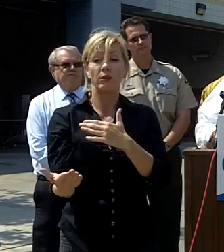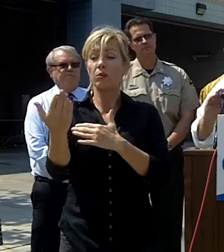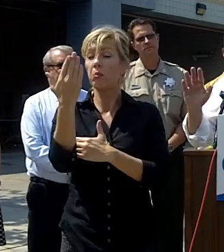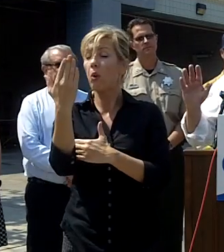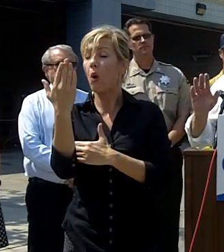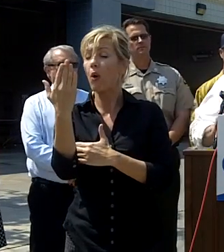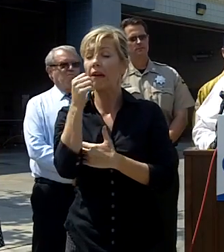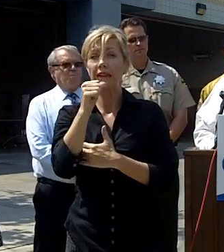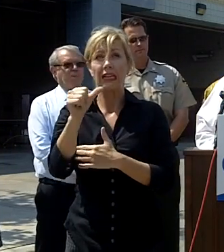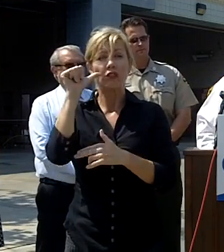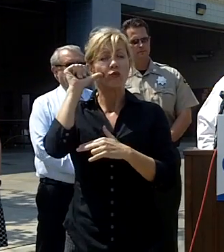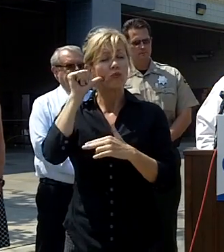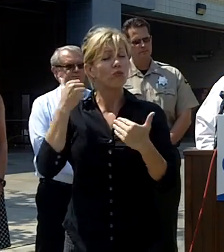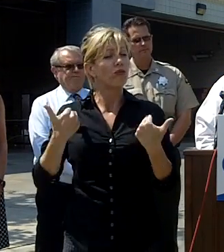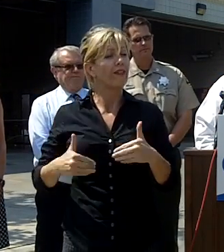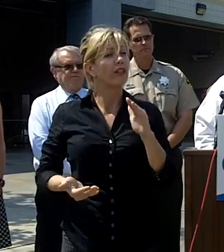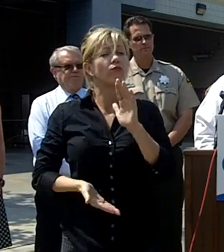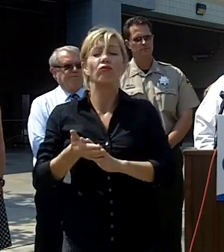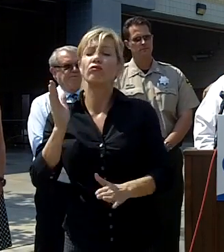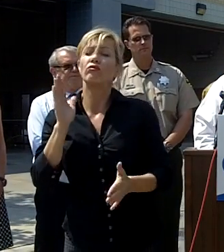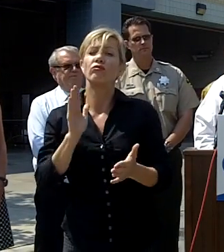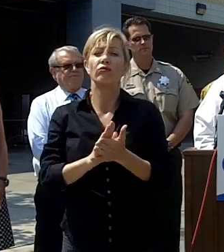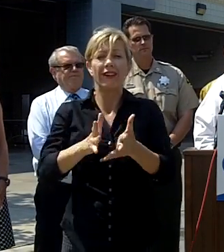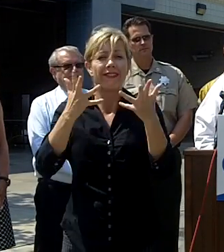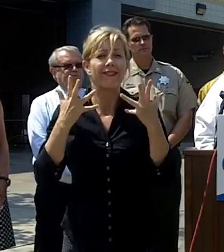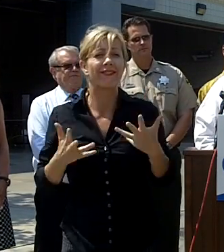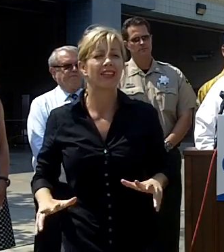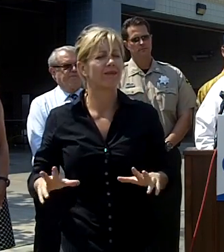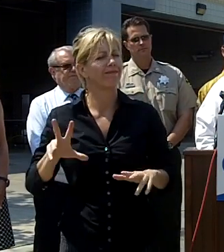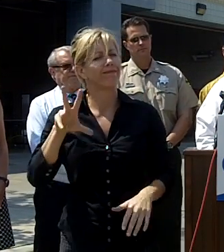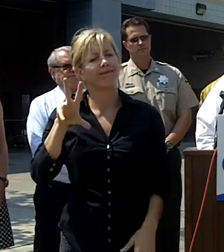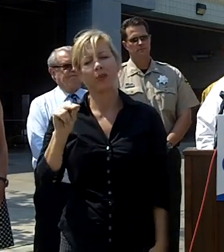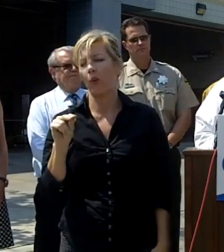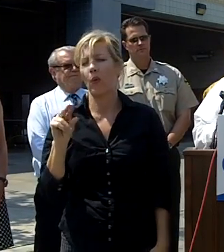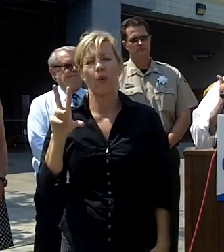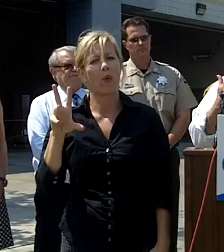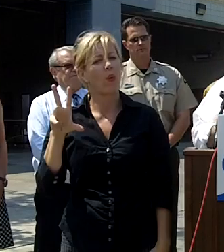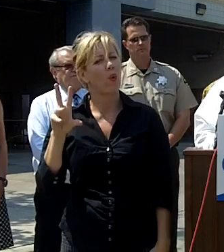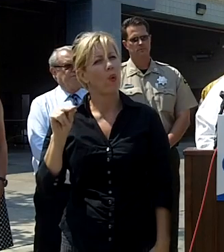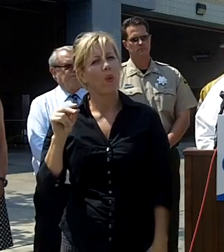yesterday that we were going to dodge a bullet but it didn't happen we were in Rancho Santa